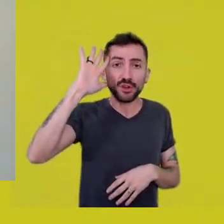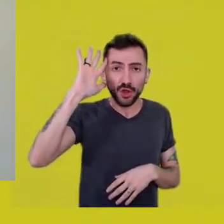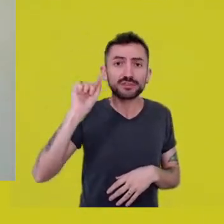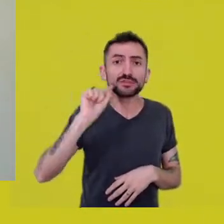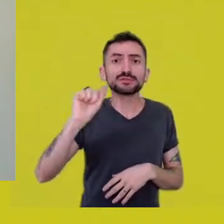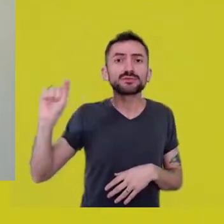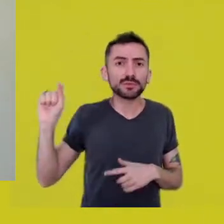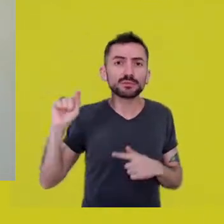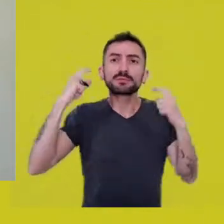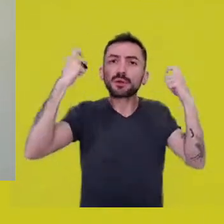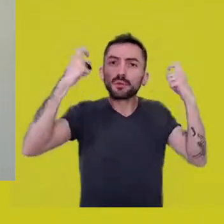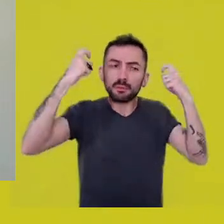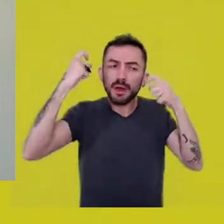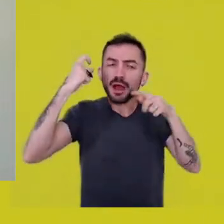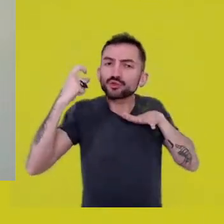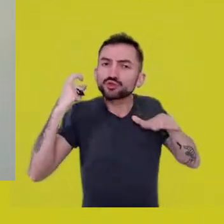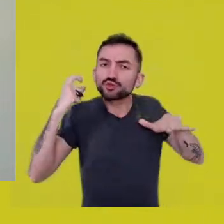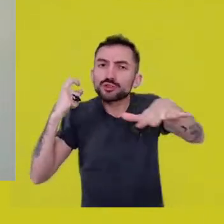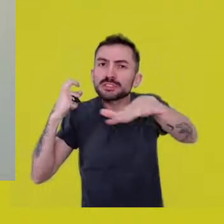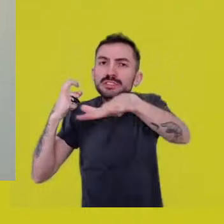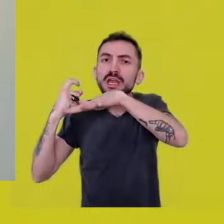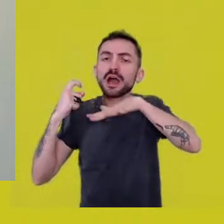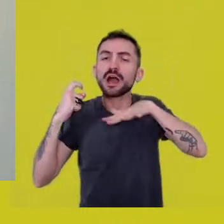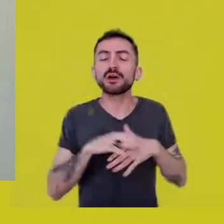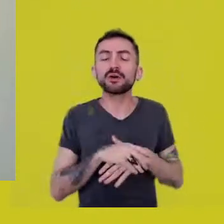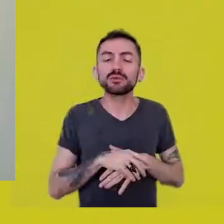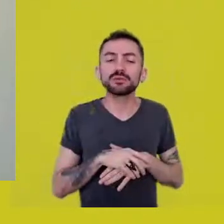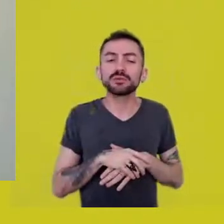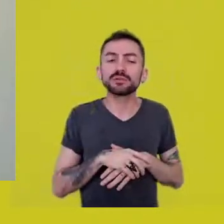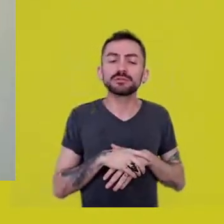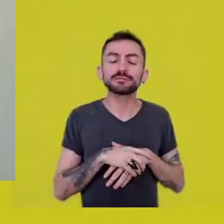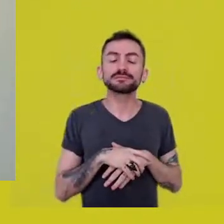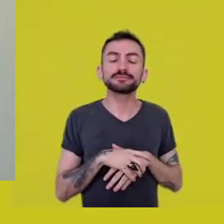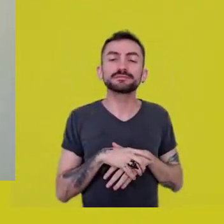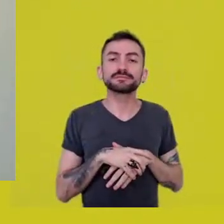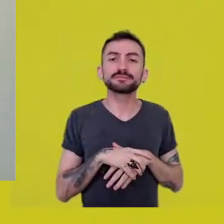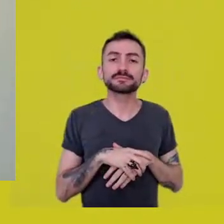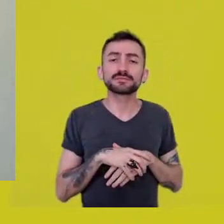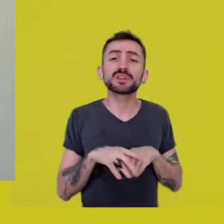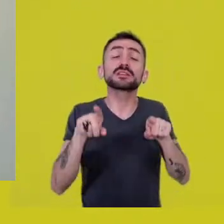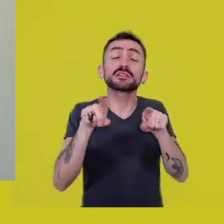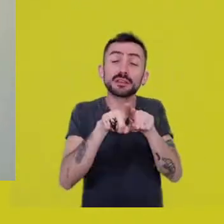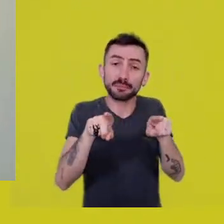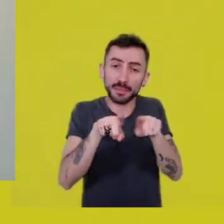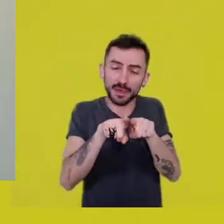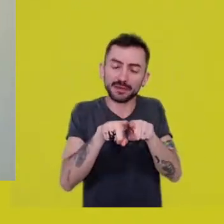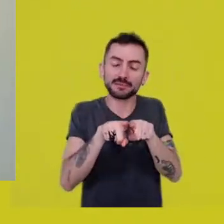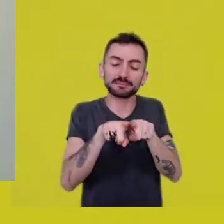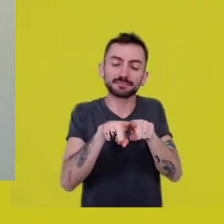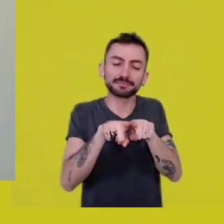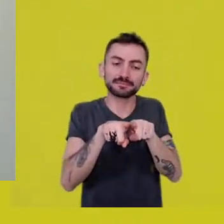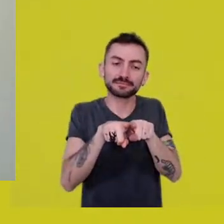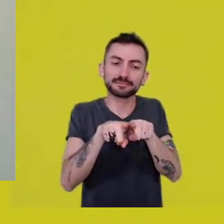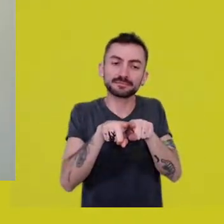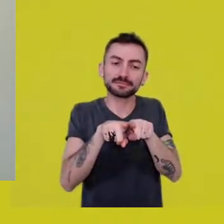who thought about the issue of ideological conflicts